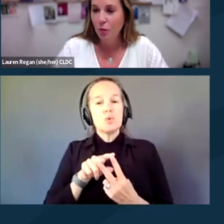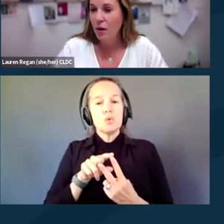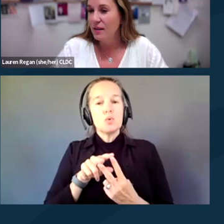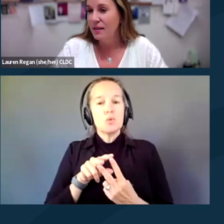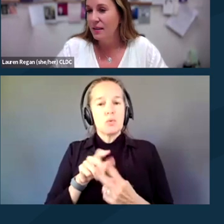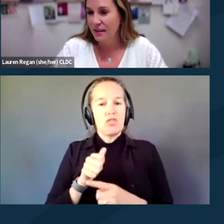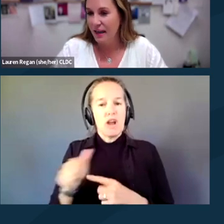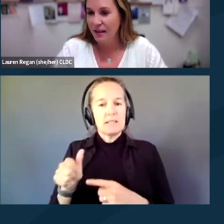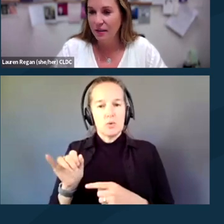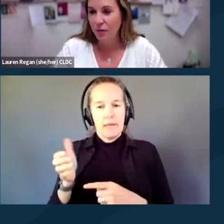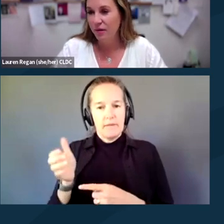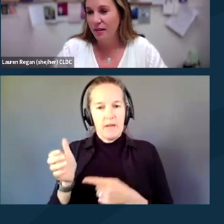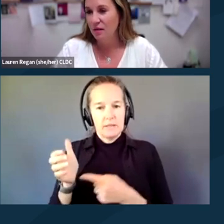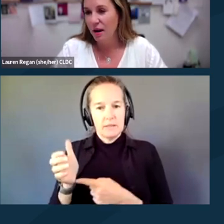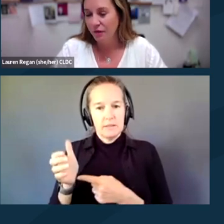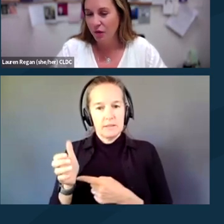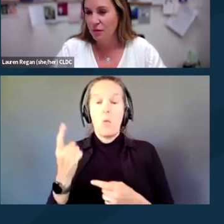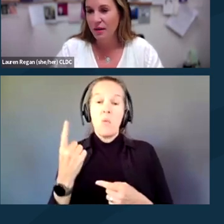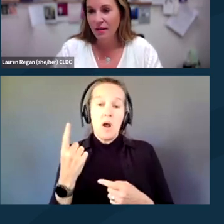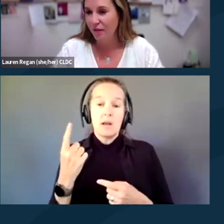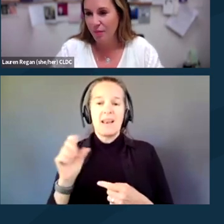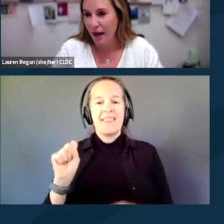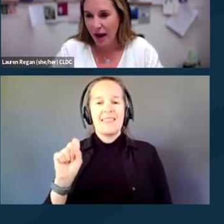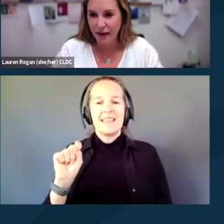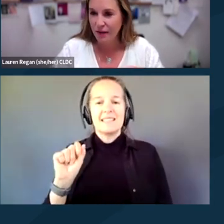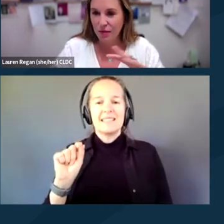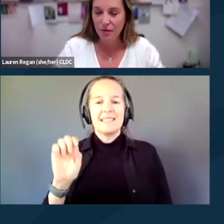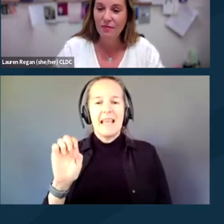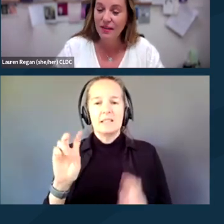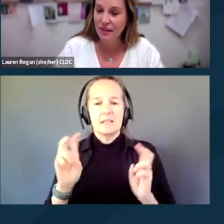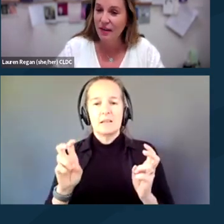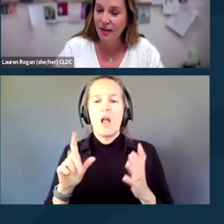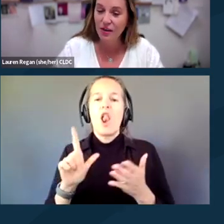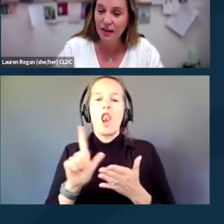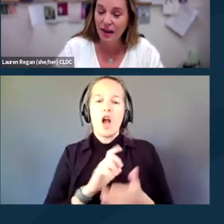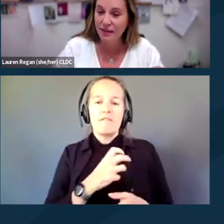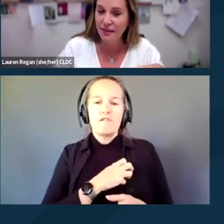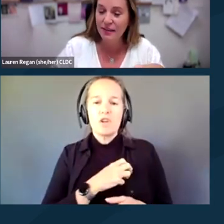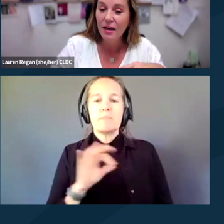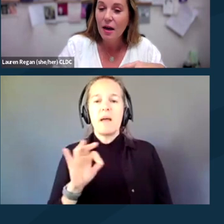One is the state, whether that's law enforcement, FBI, some investigative entity,